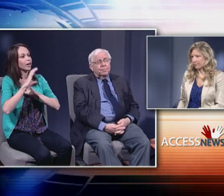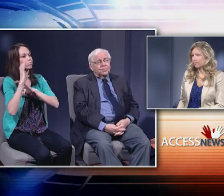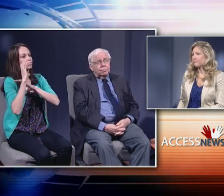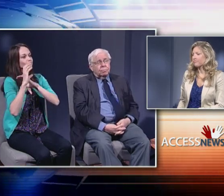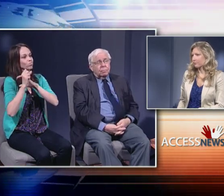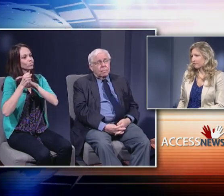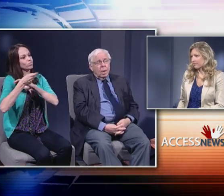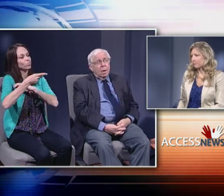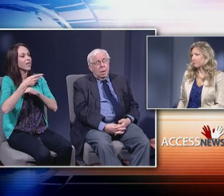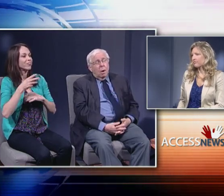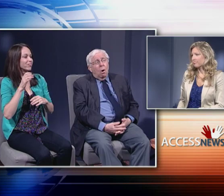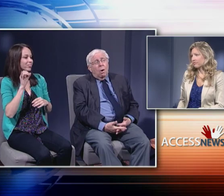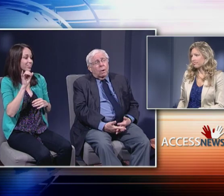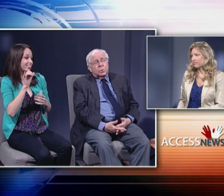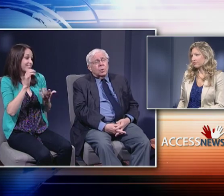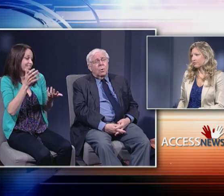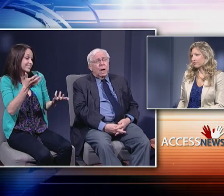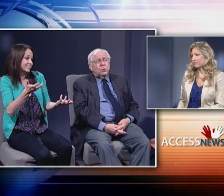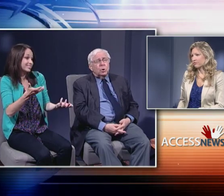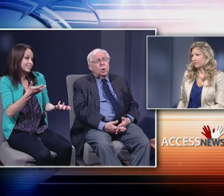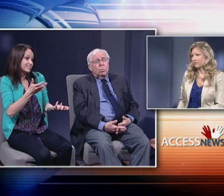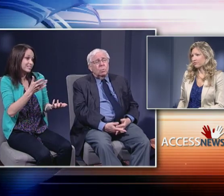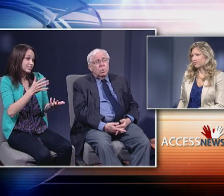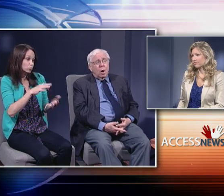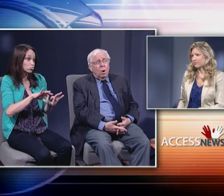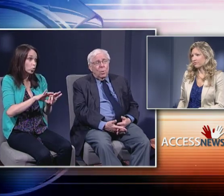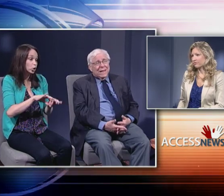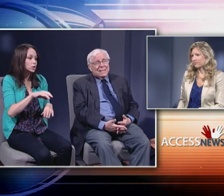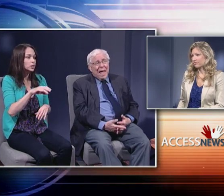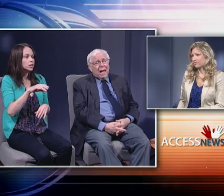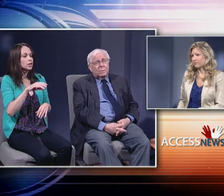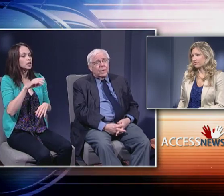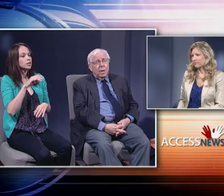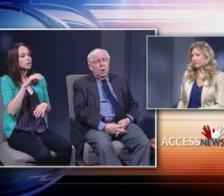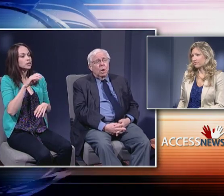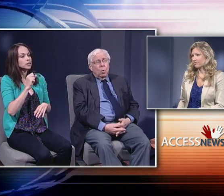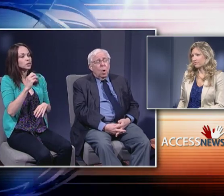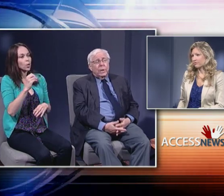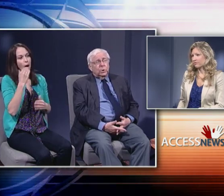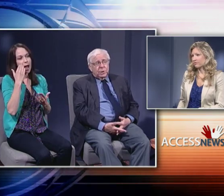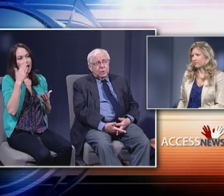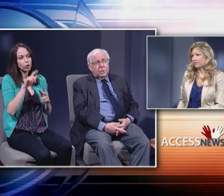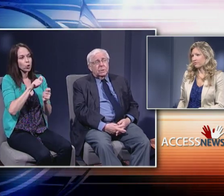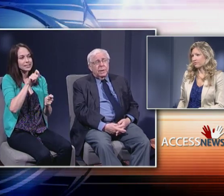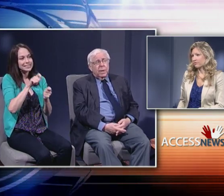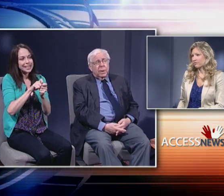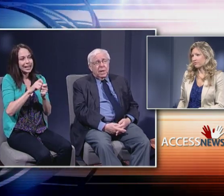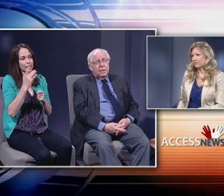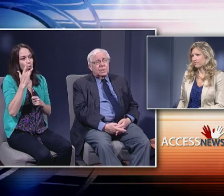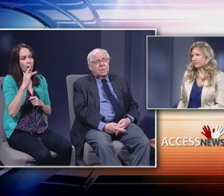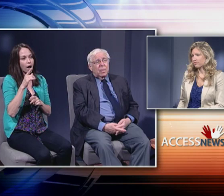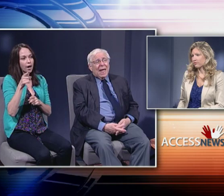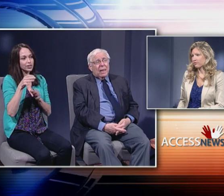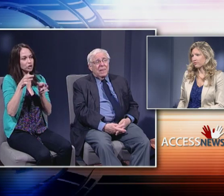So I just don't know exactly why Justice Scalia thinks that the